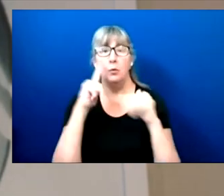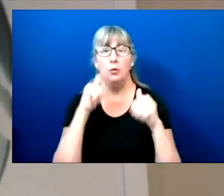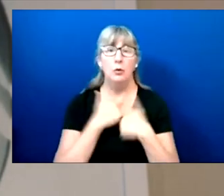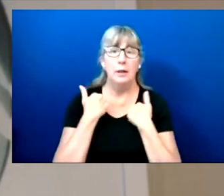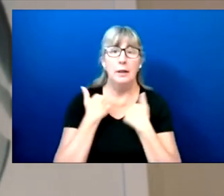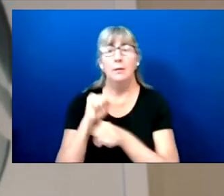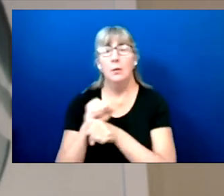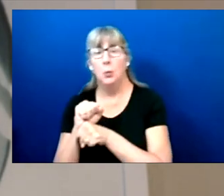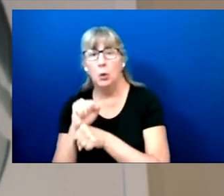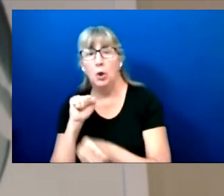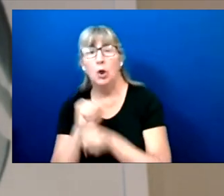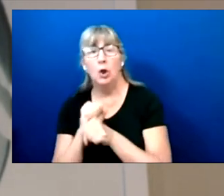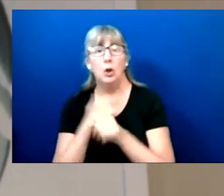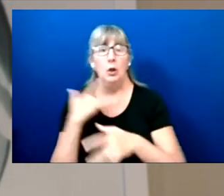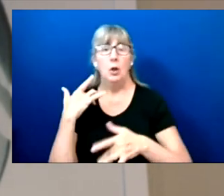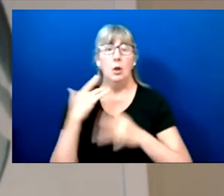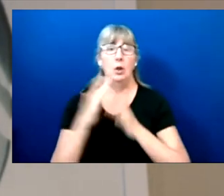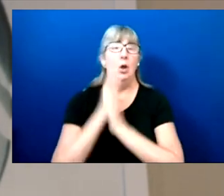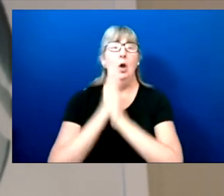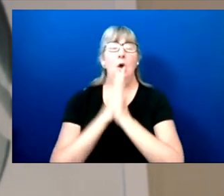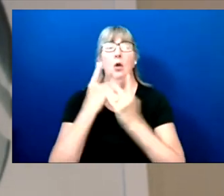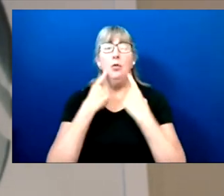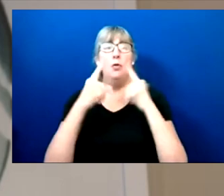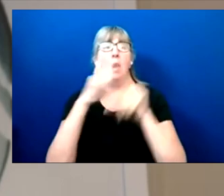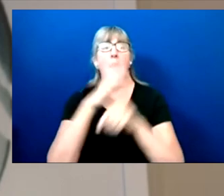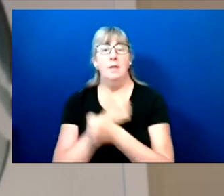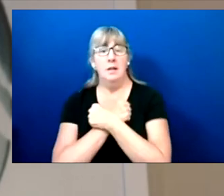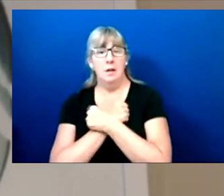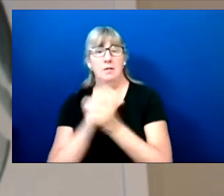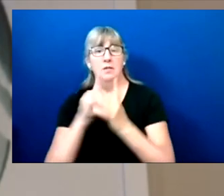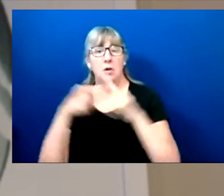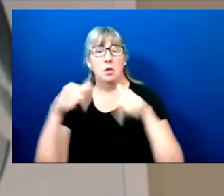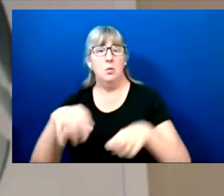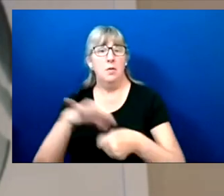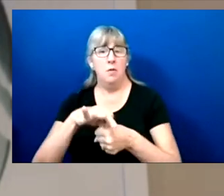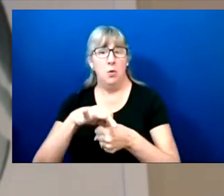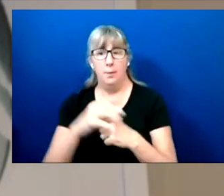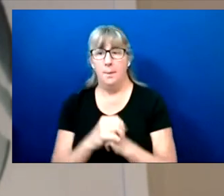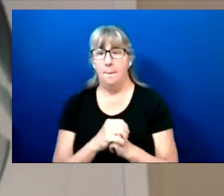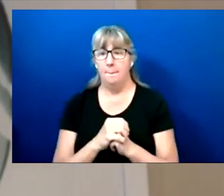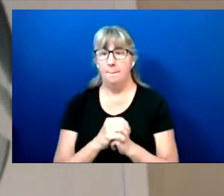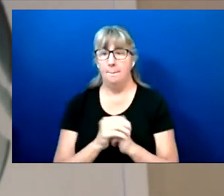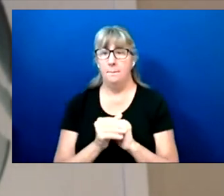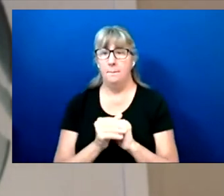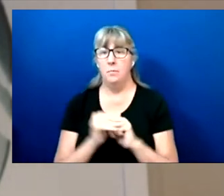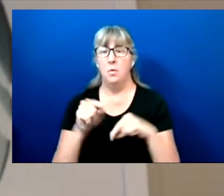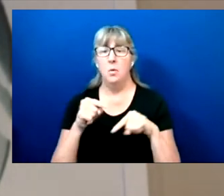to live, work, thrive, and love starts with our vote.